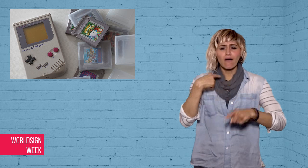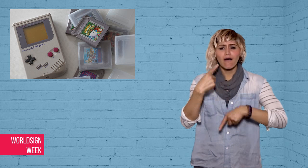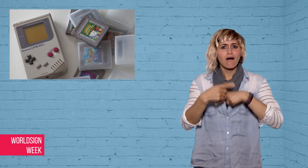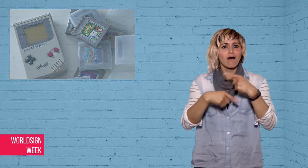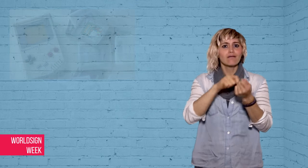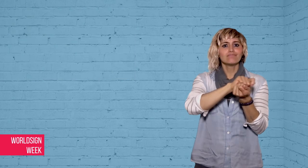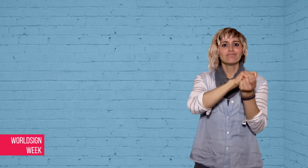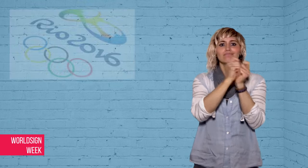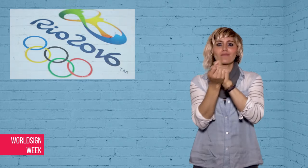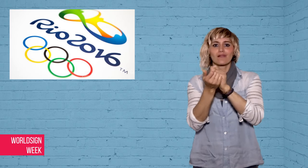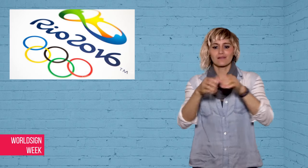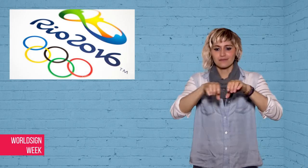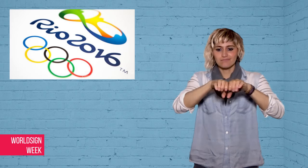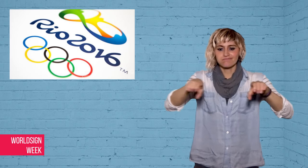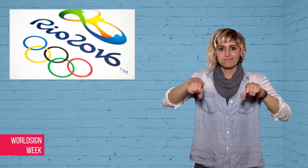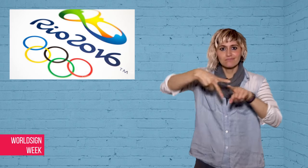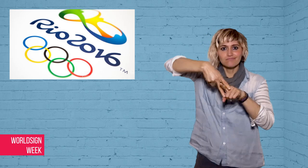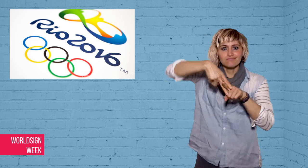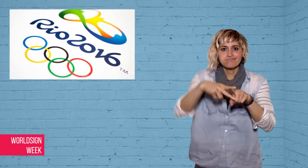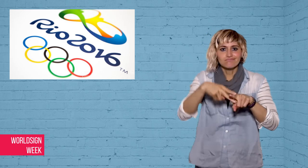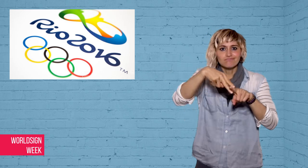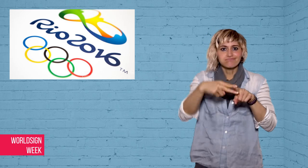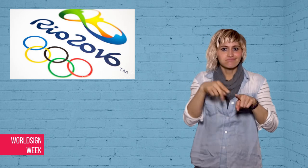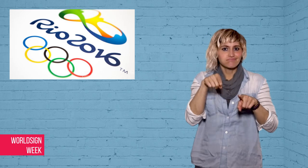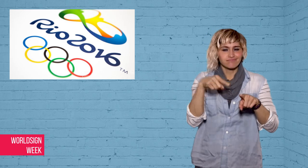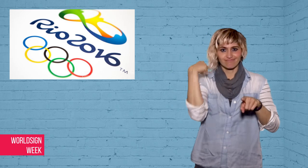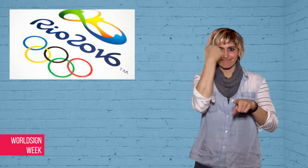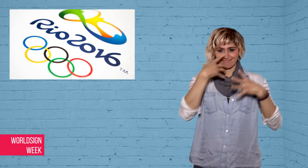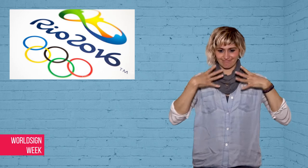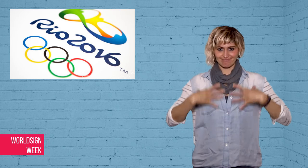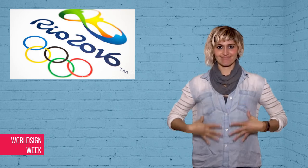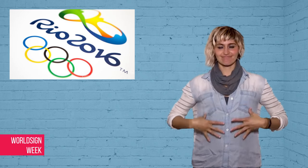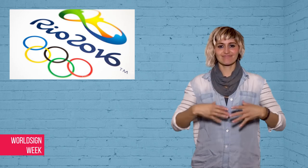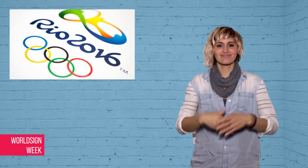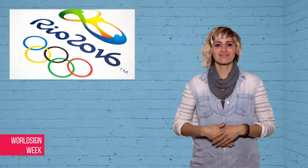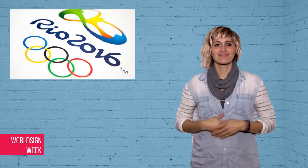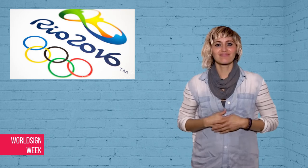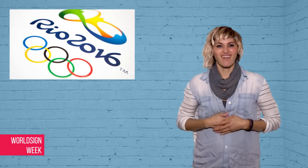Here’s a fun fact!